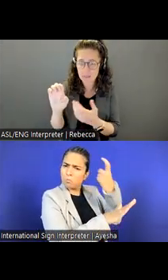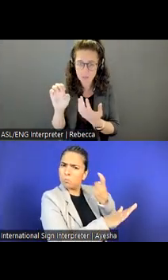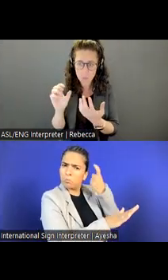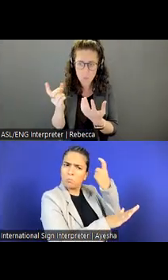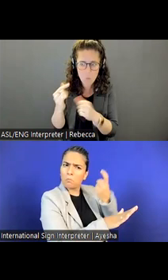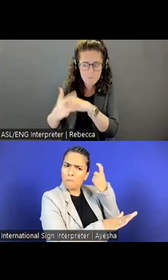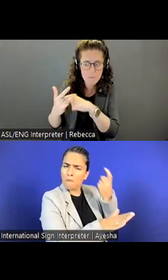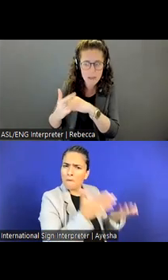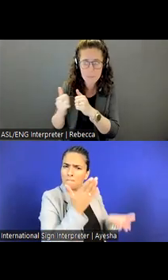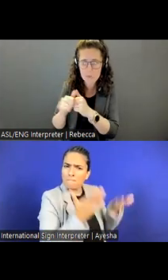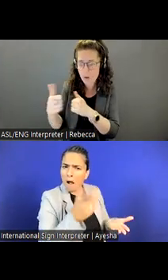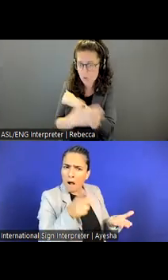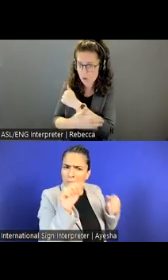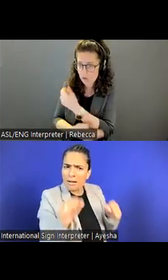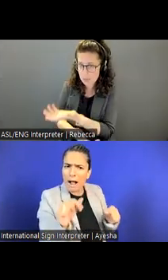regions of the world. Candice Homan Arnone: Yeah.